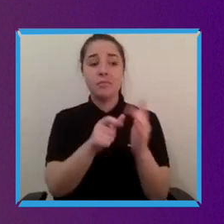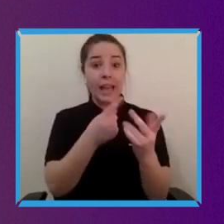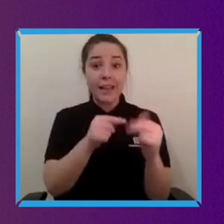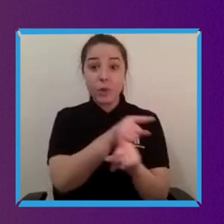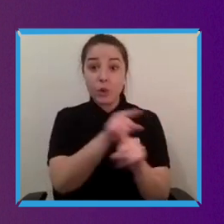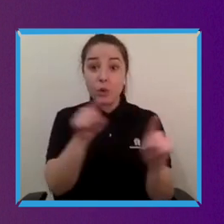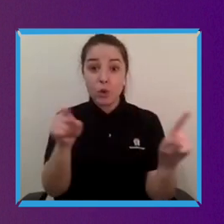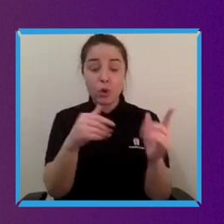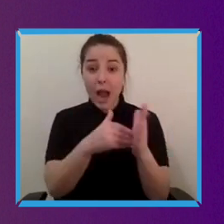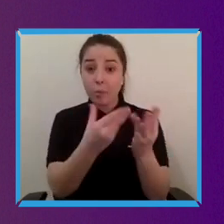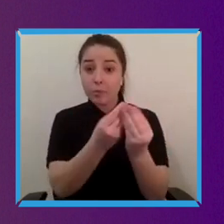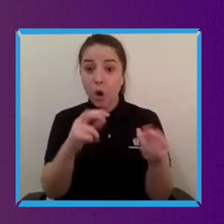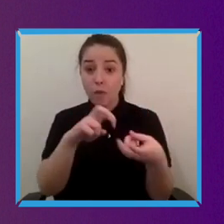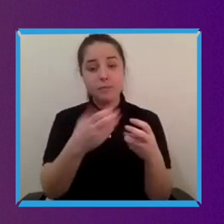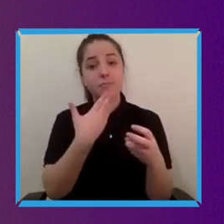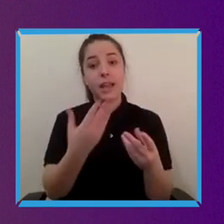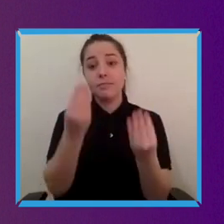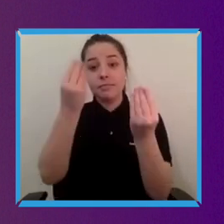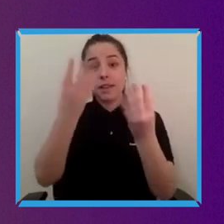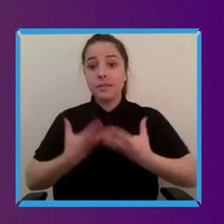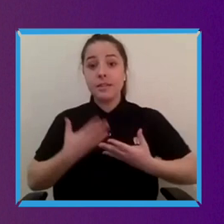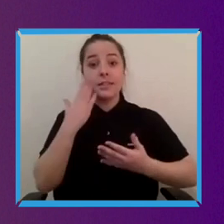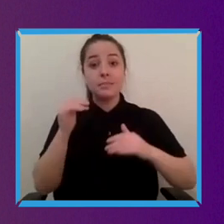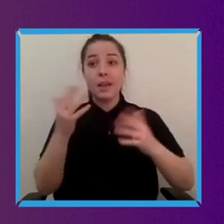hear from you. No matter where you are in the world and we want to see if we can